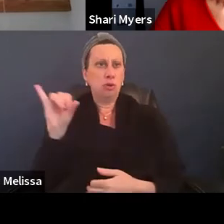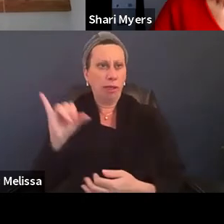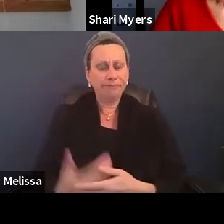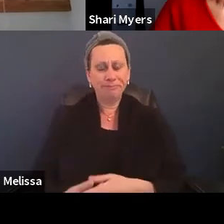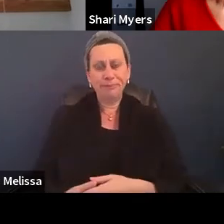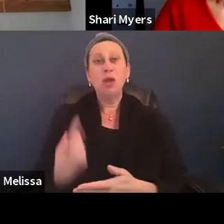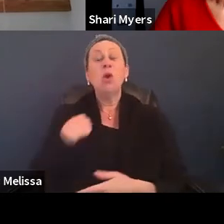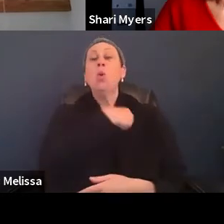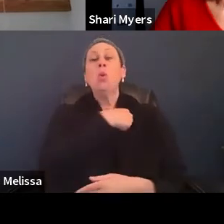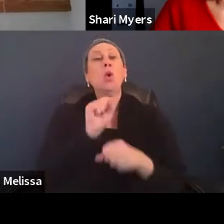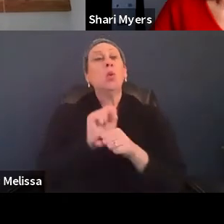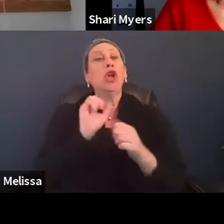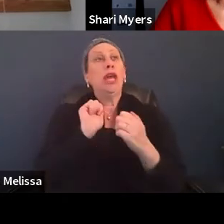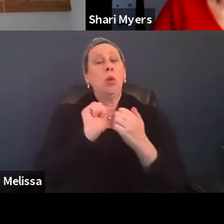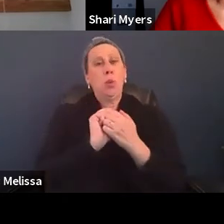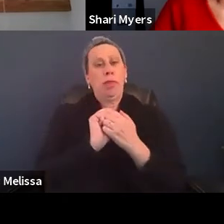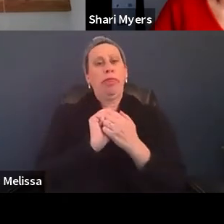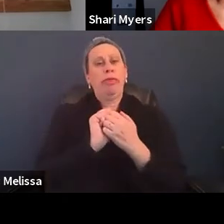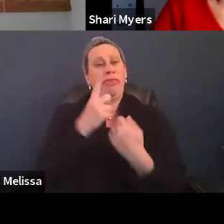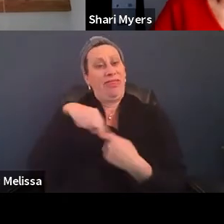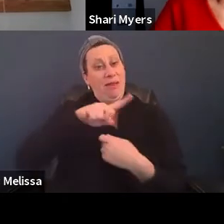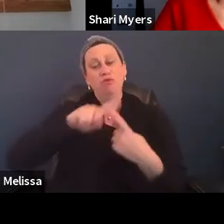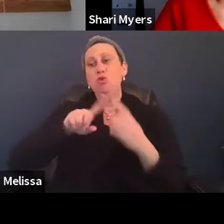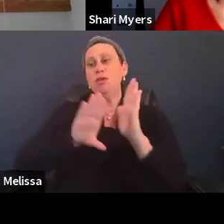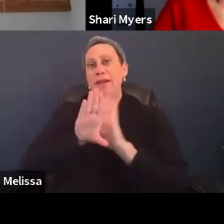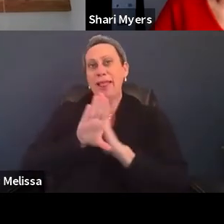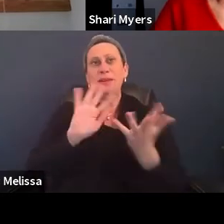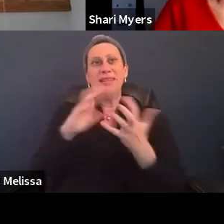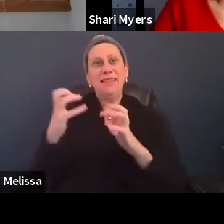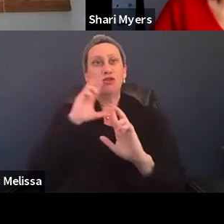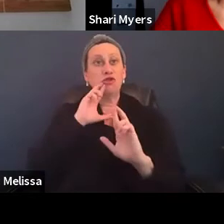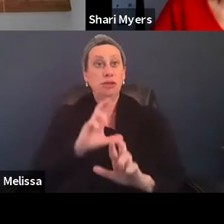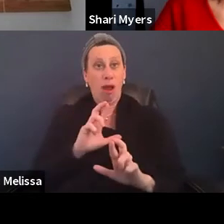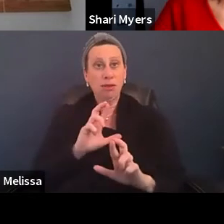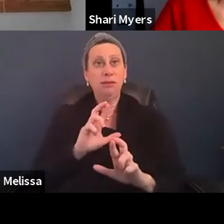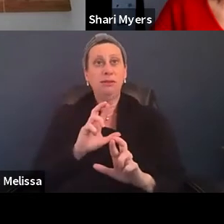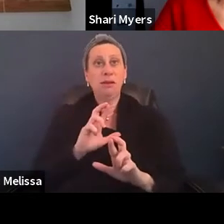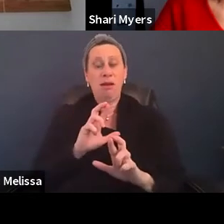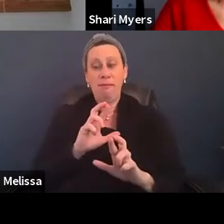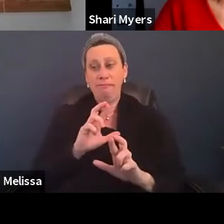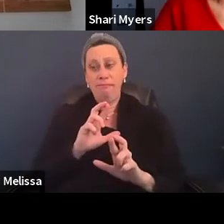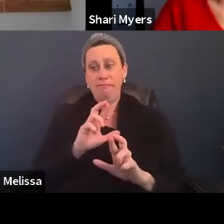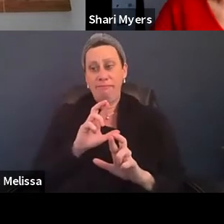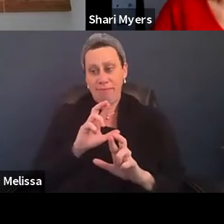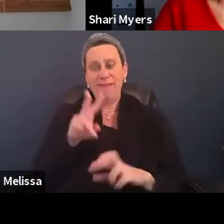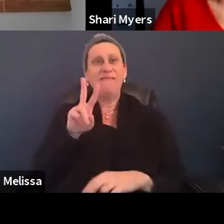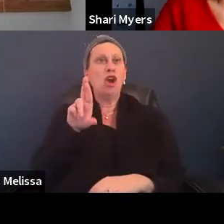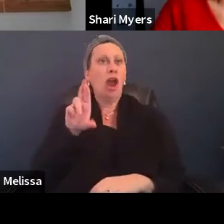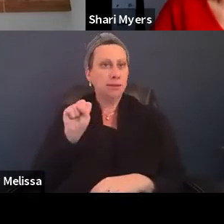We are working with them to develop a disaster response, video remote interpreting setup,